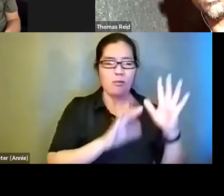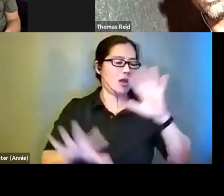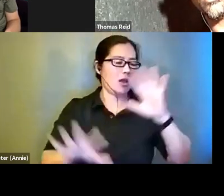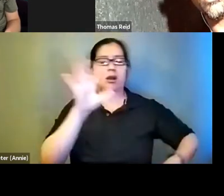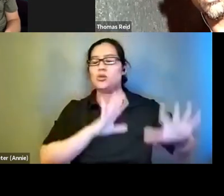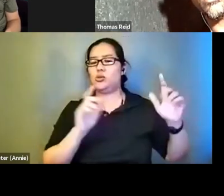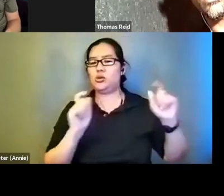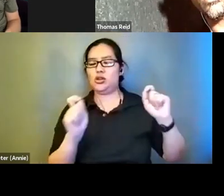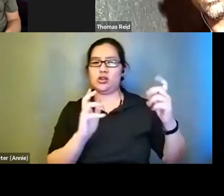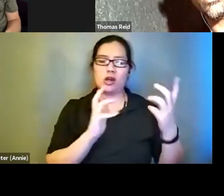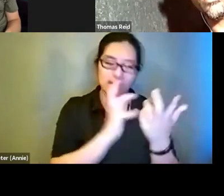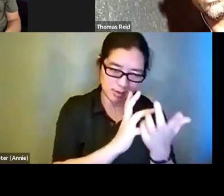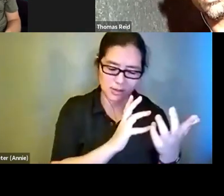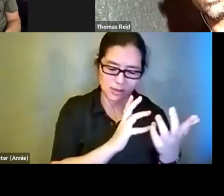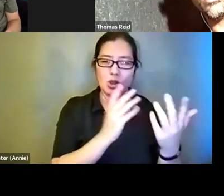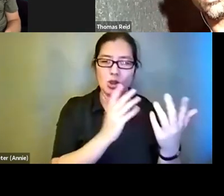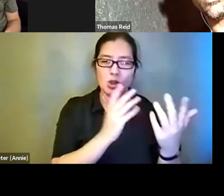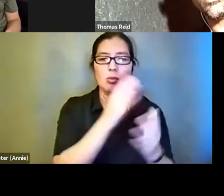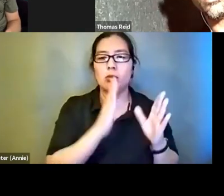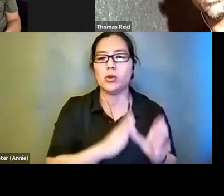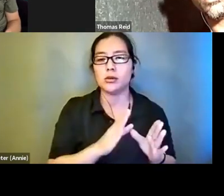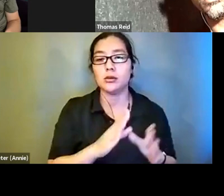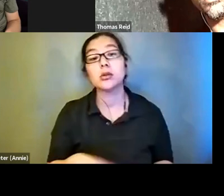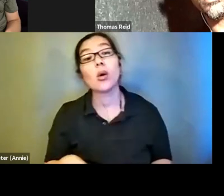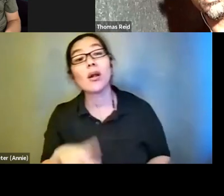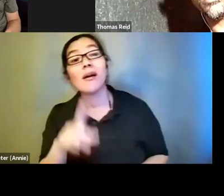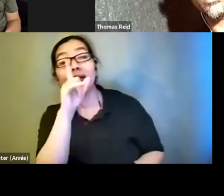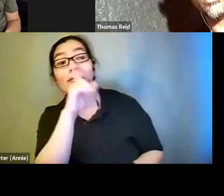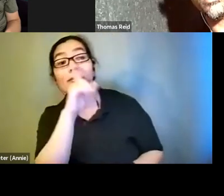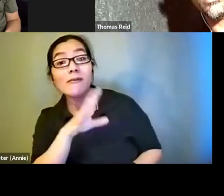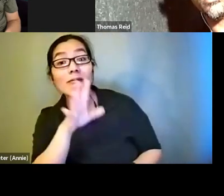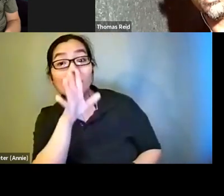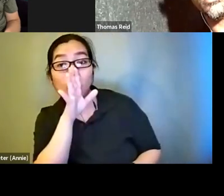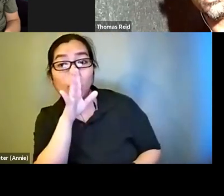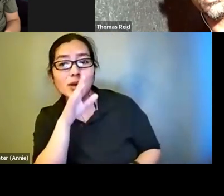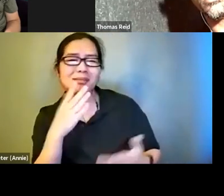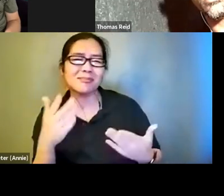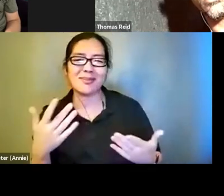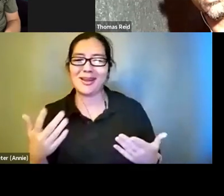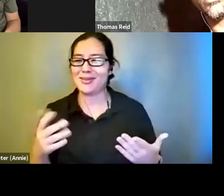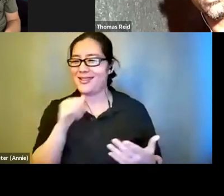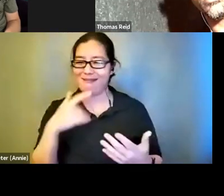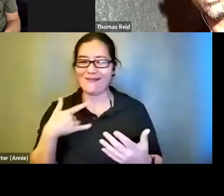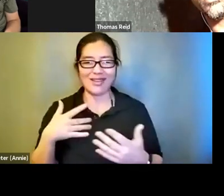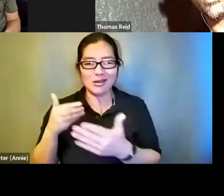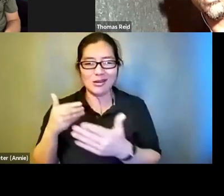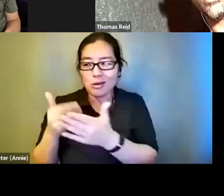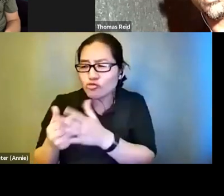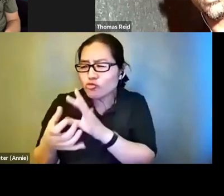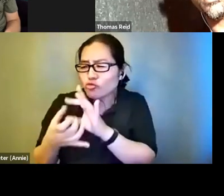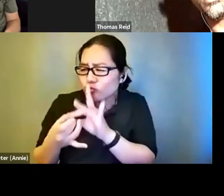person. The synthetic speech may not feel intimate enough. I think that is a